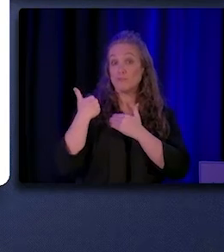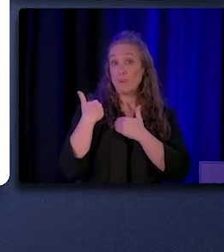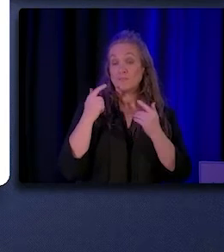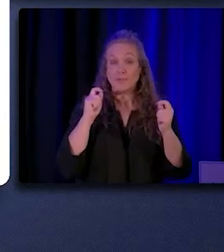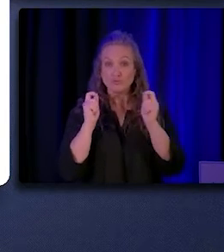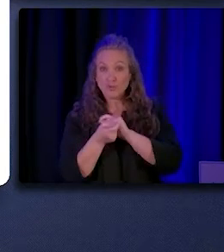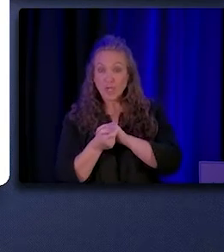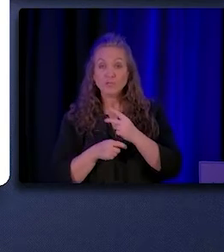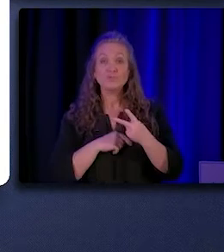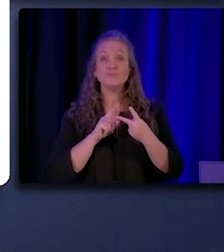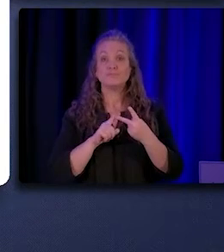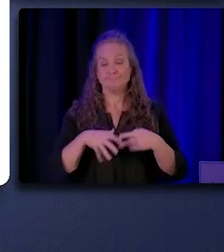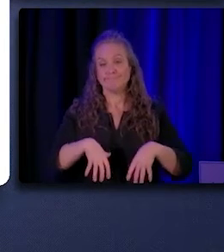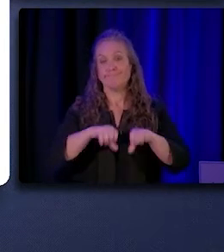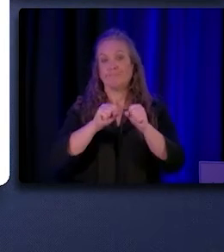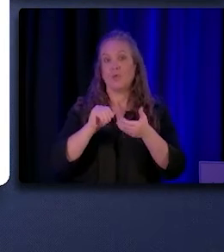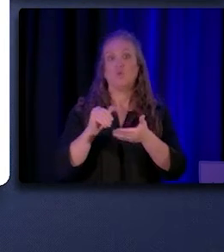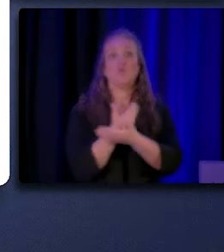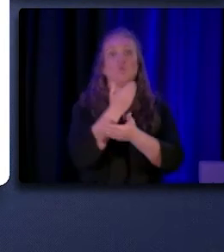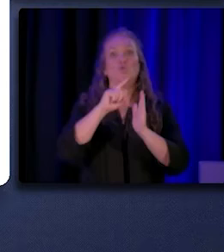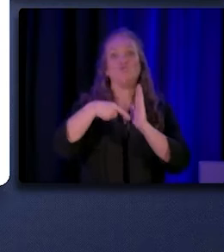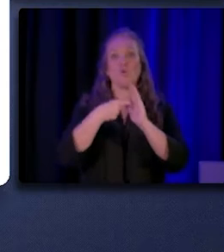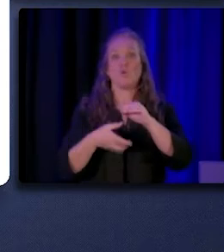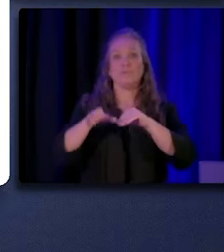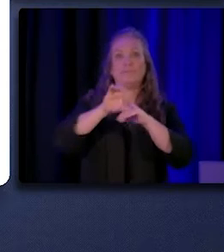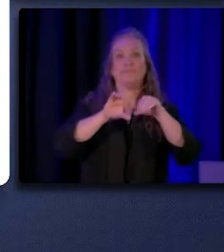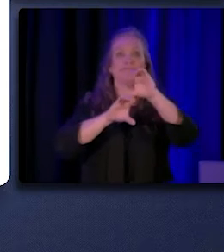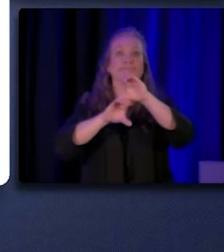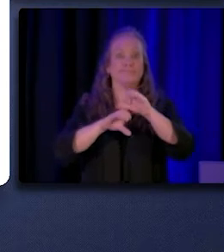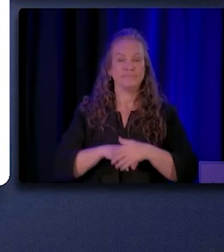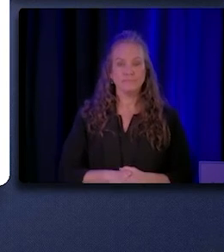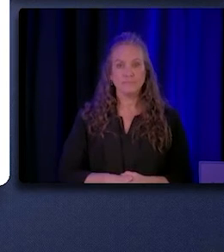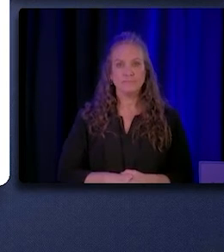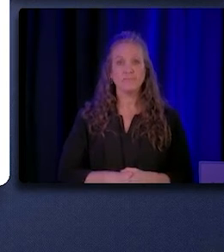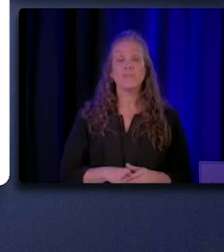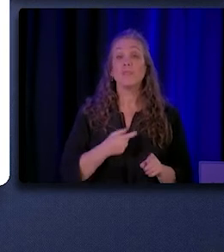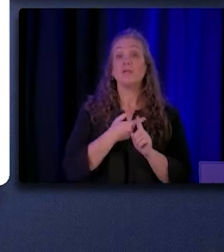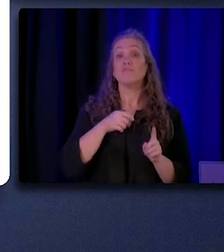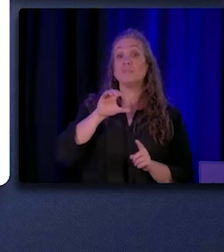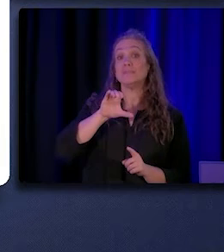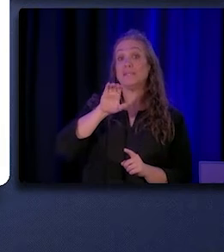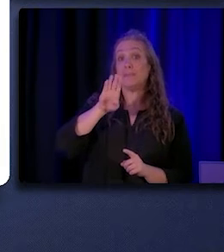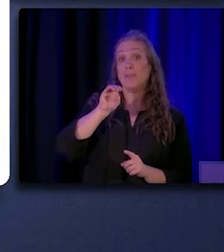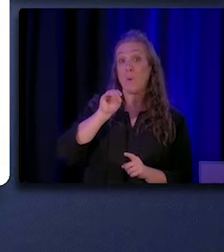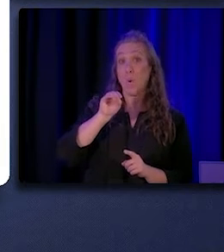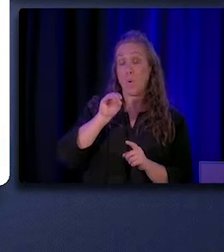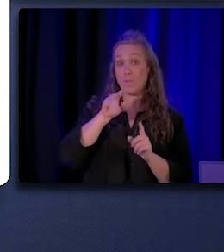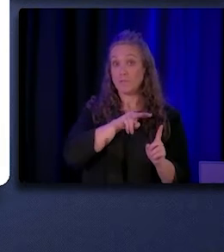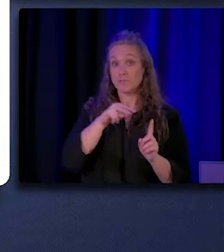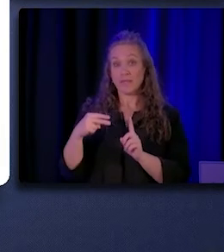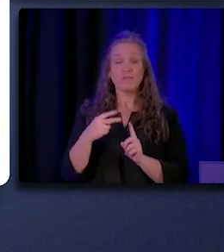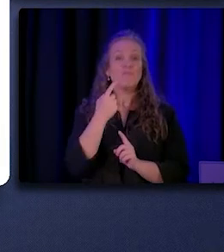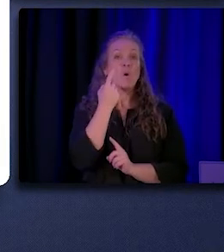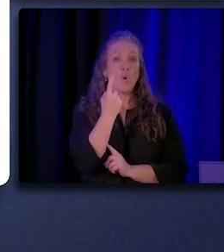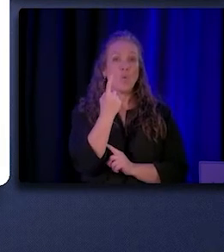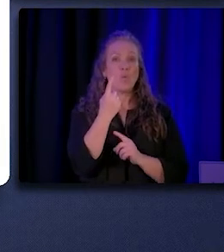and taking on new roles. From the CBO perspective, one CHW/P interviewee explained